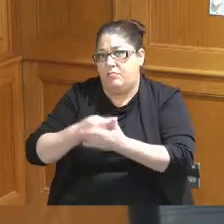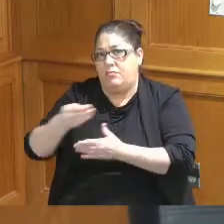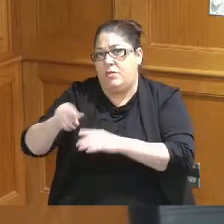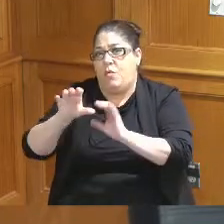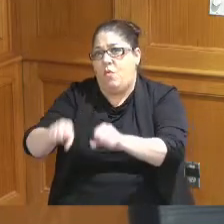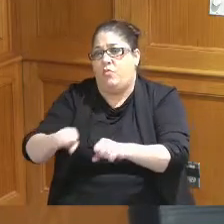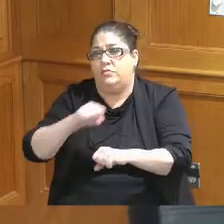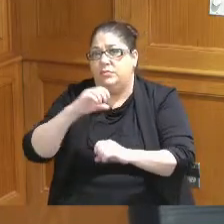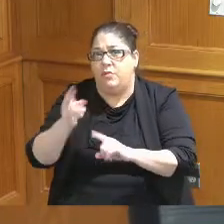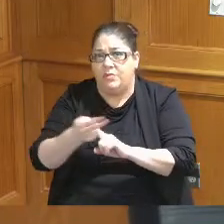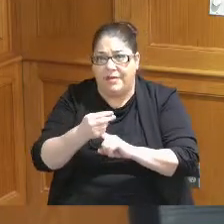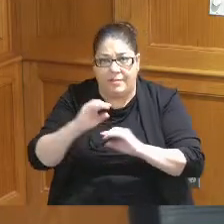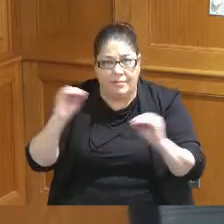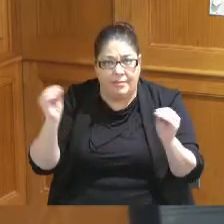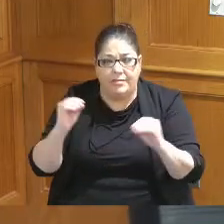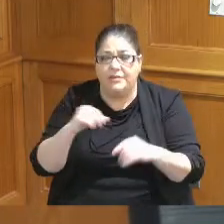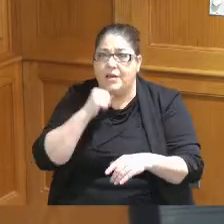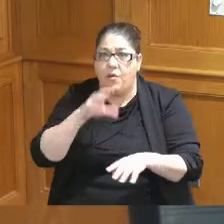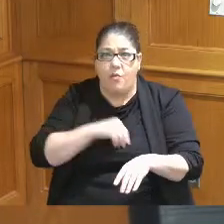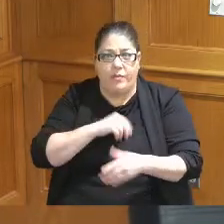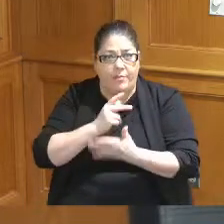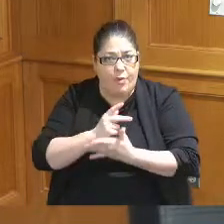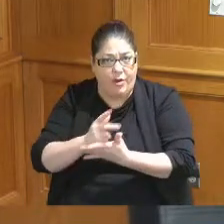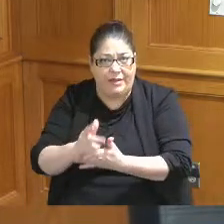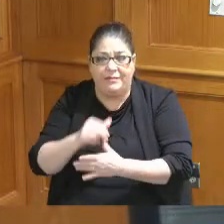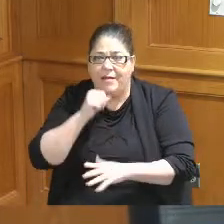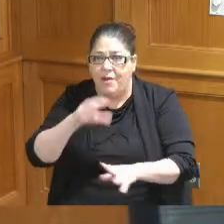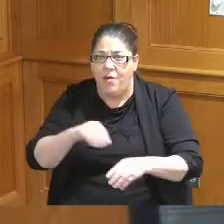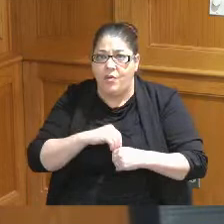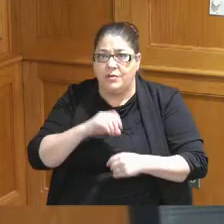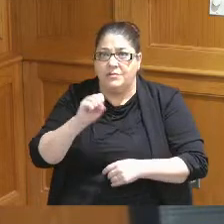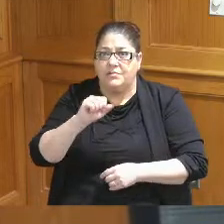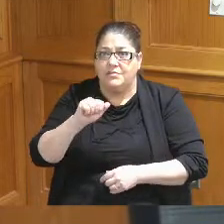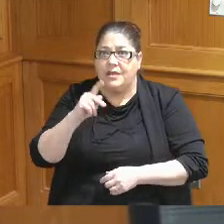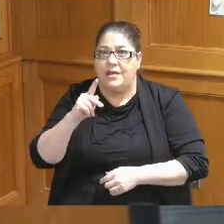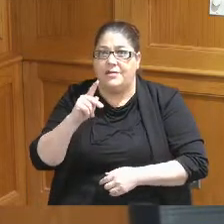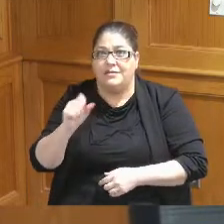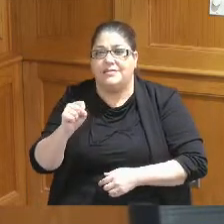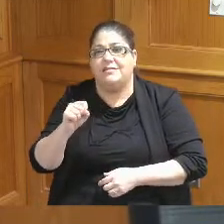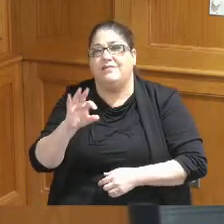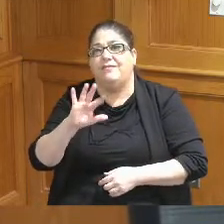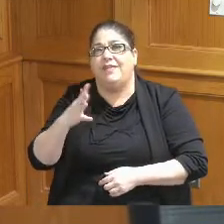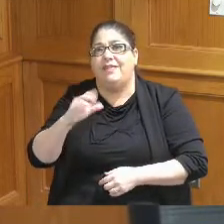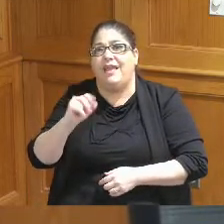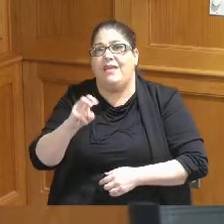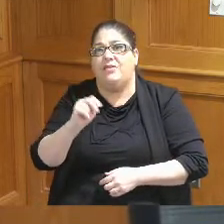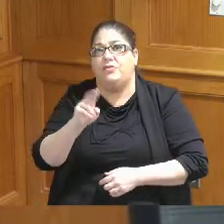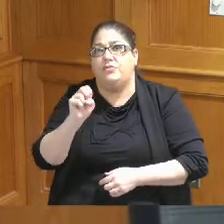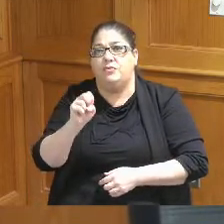Hotel we didn't own the parking we didn't own Saks Fifth Avenue so I don't know how we had a district